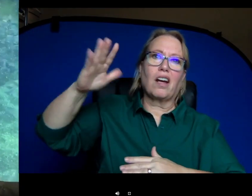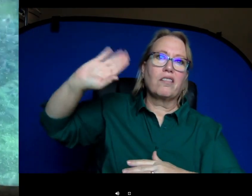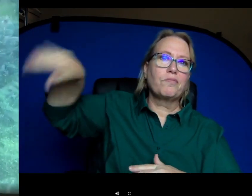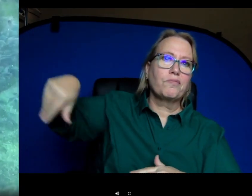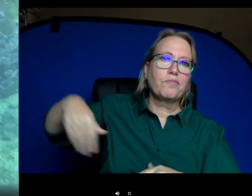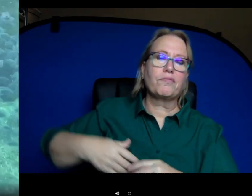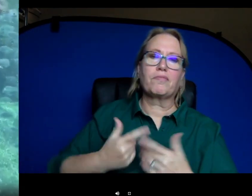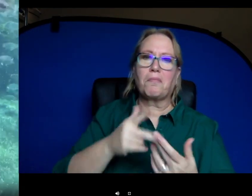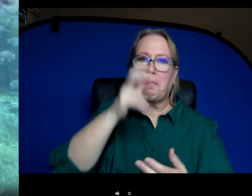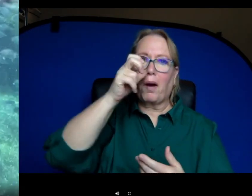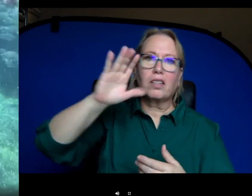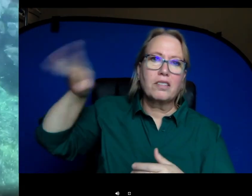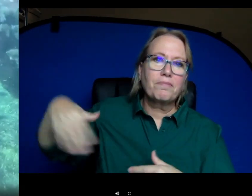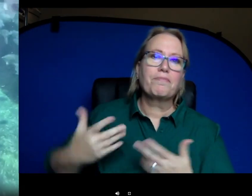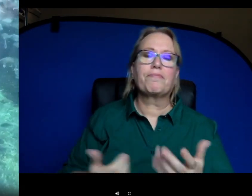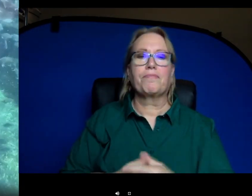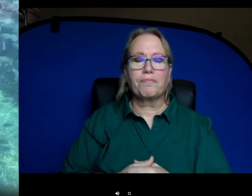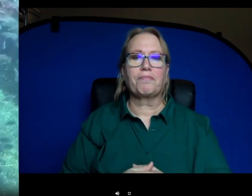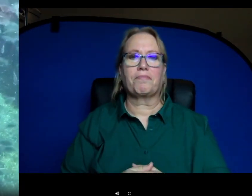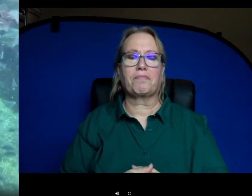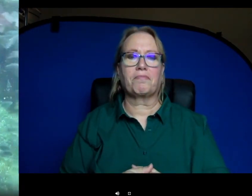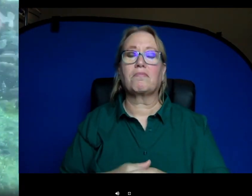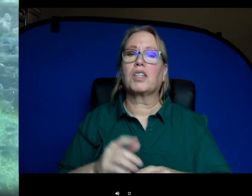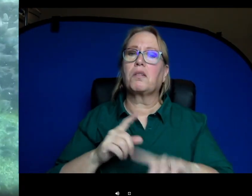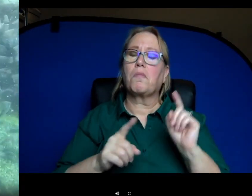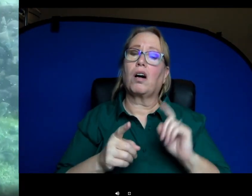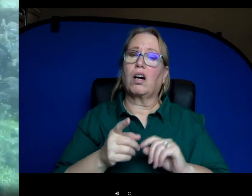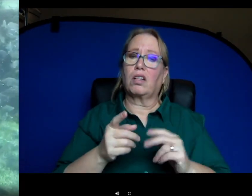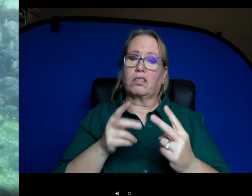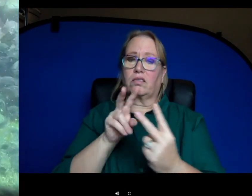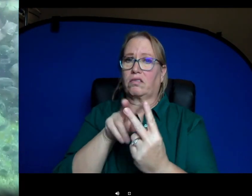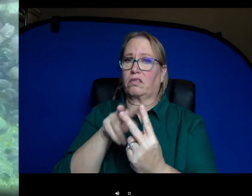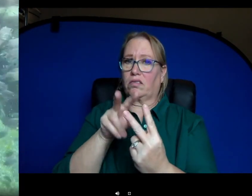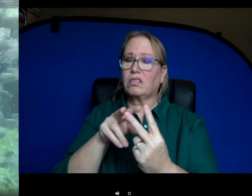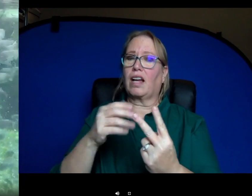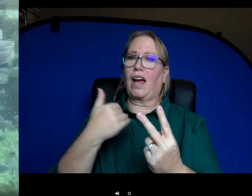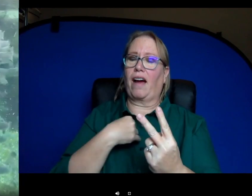and the bugs aren't so bad. But they actually produce something called blood